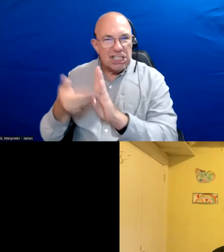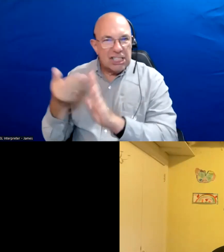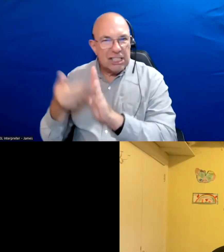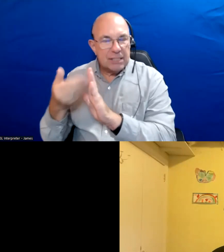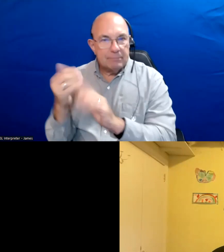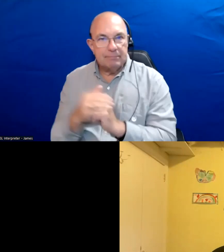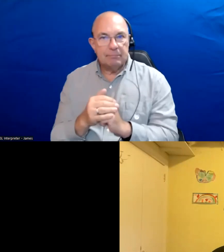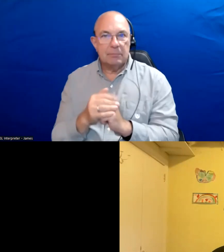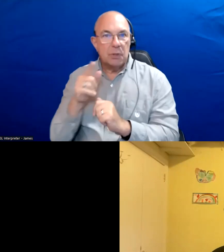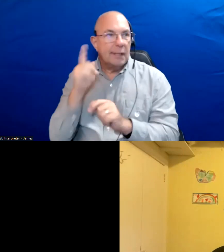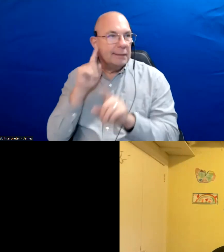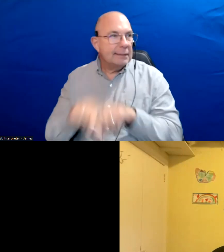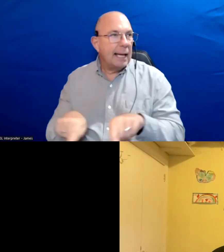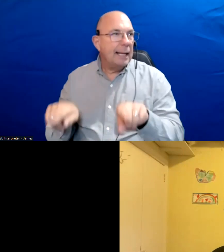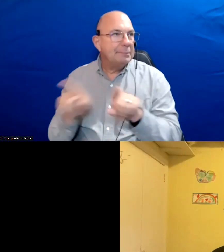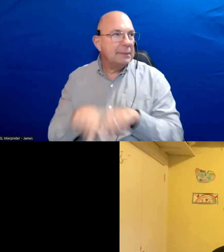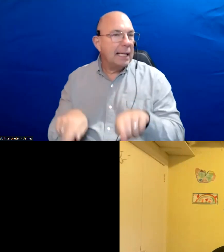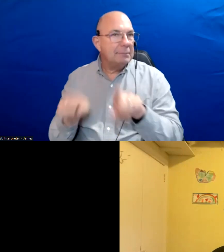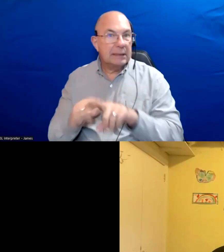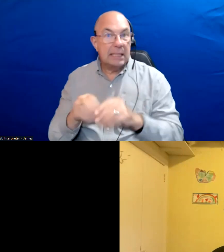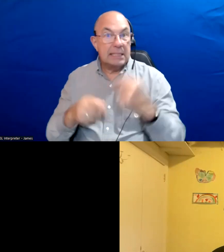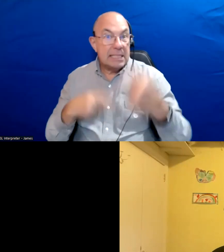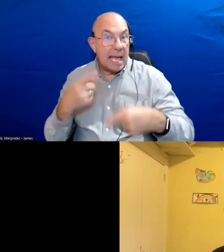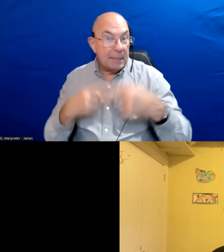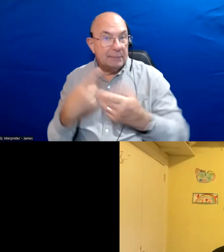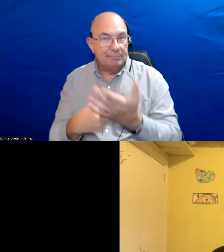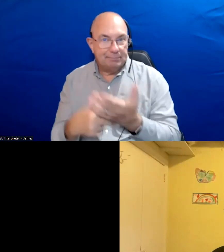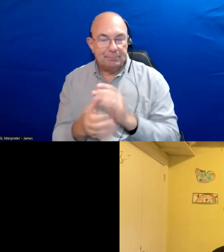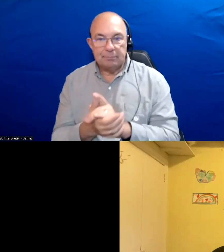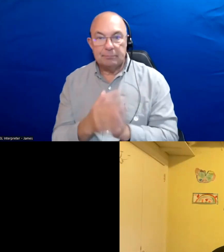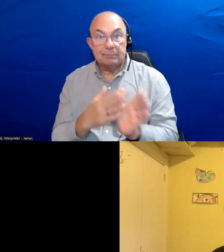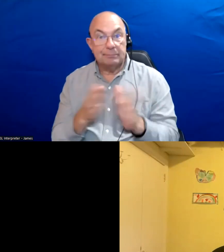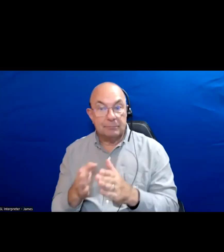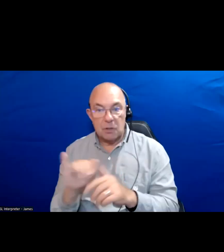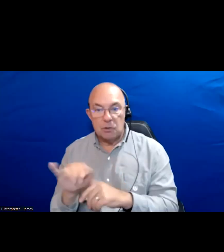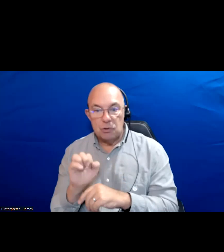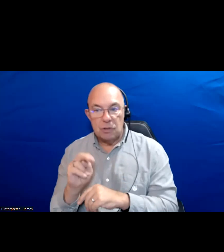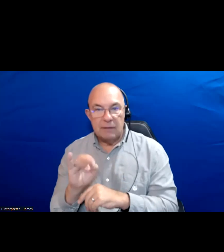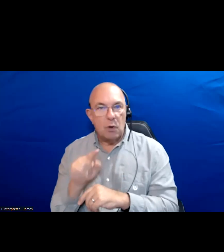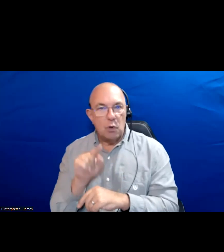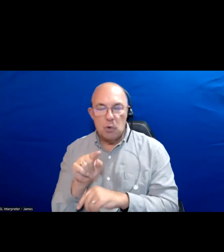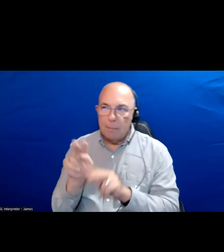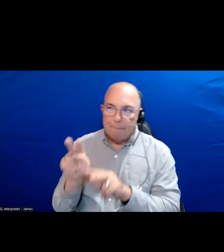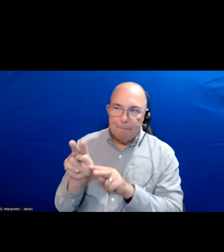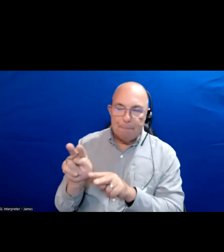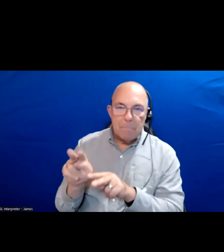You tend to hear the same things over and over again in the debates so, Jennifer what are you listening for and what you think voters should pay attention to?